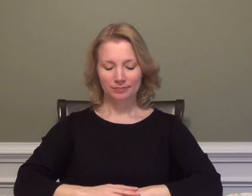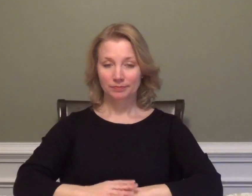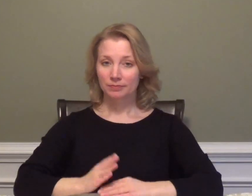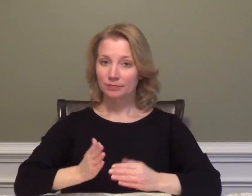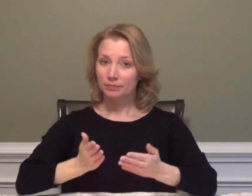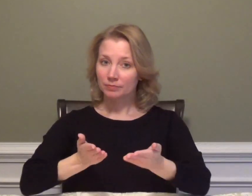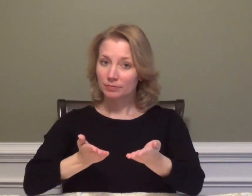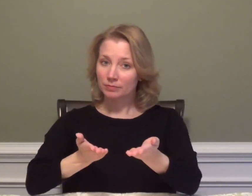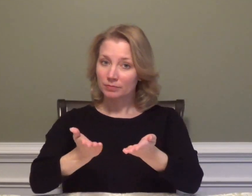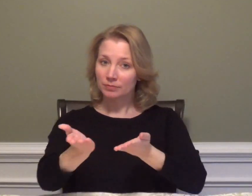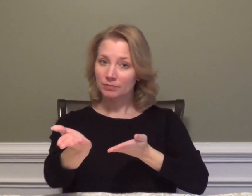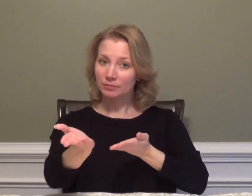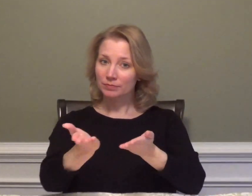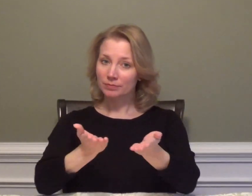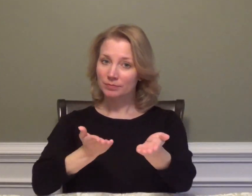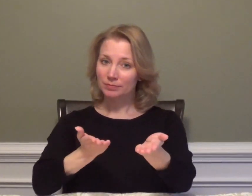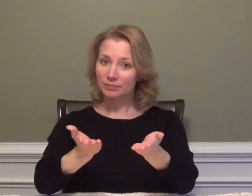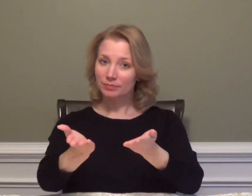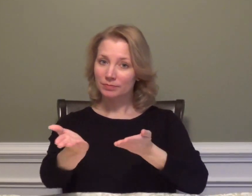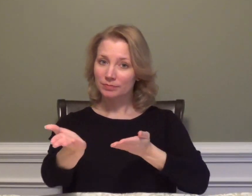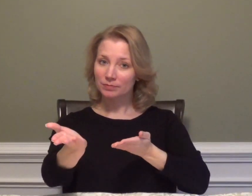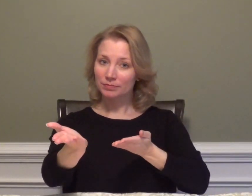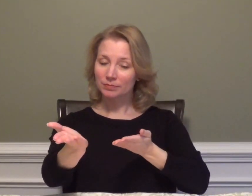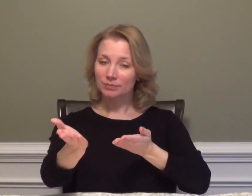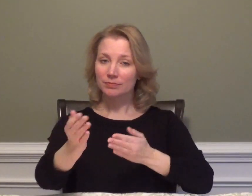to SERVE